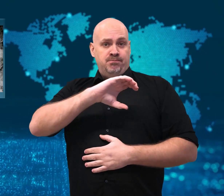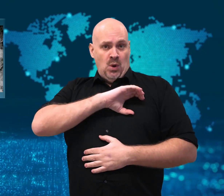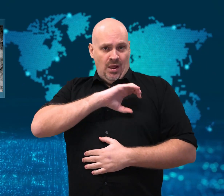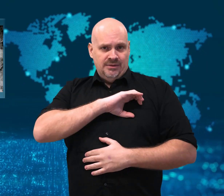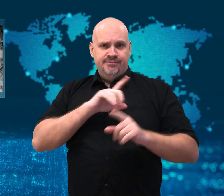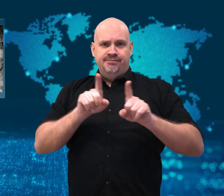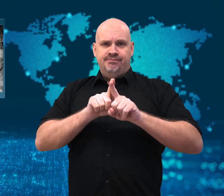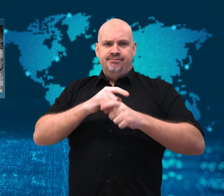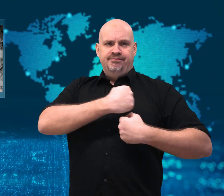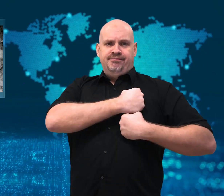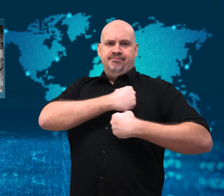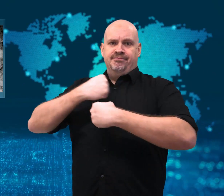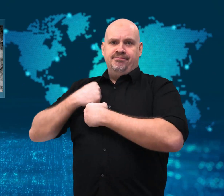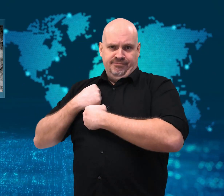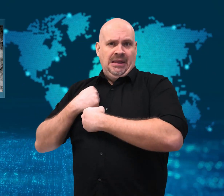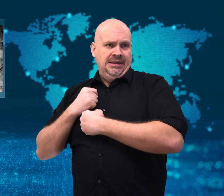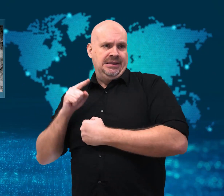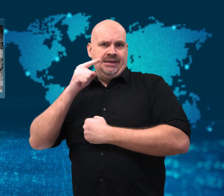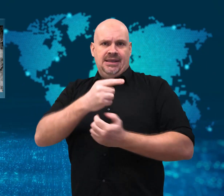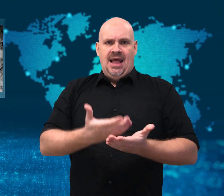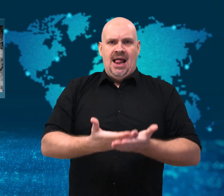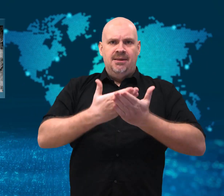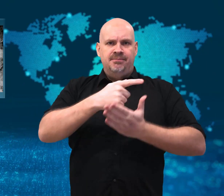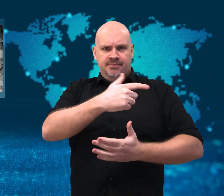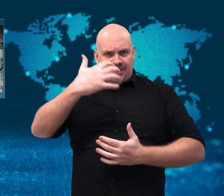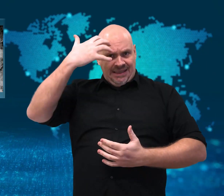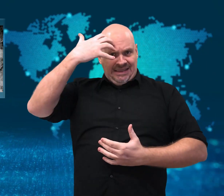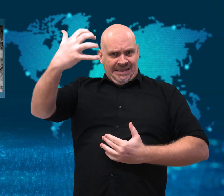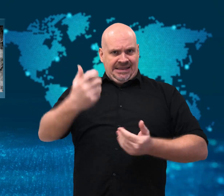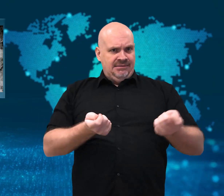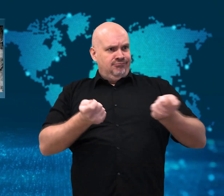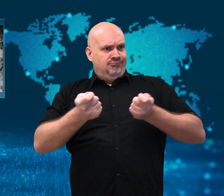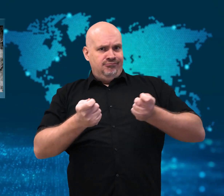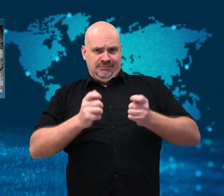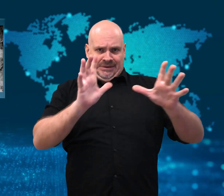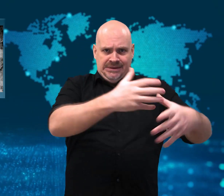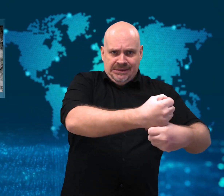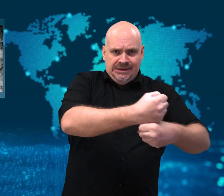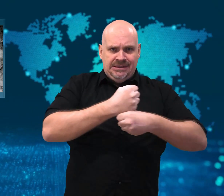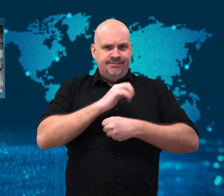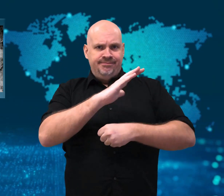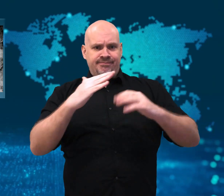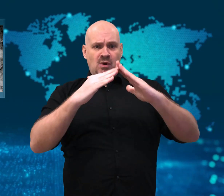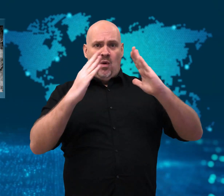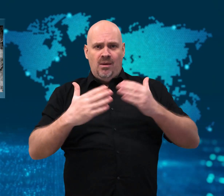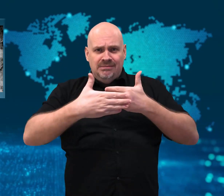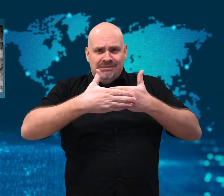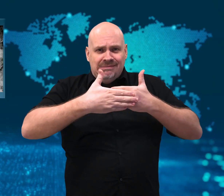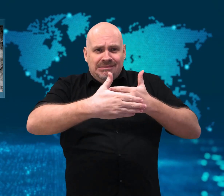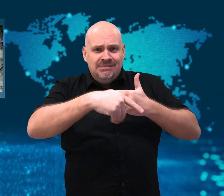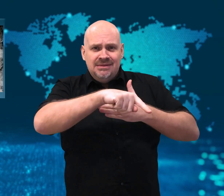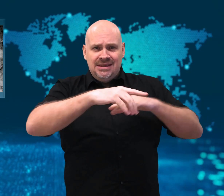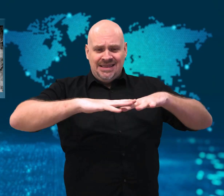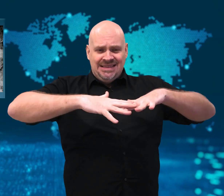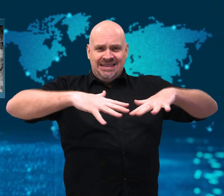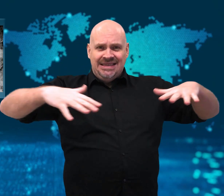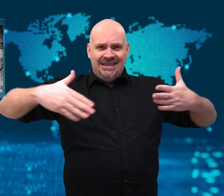Police and military troops evacuated the country’s King from